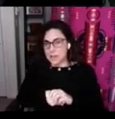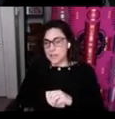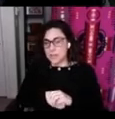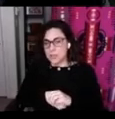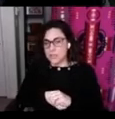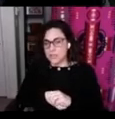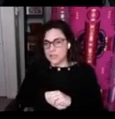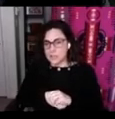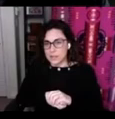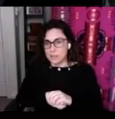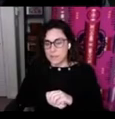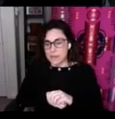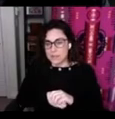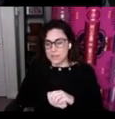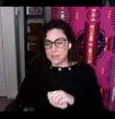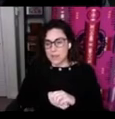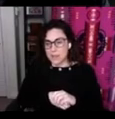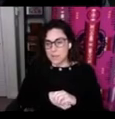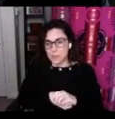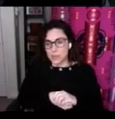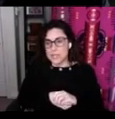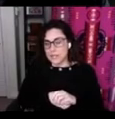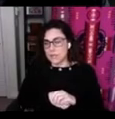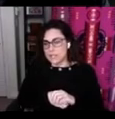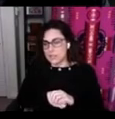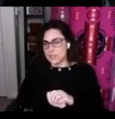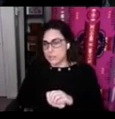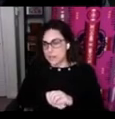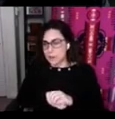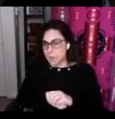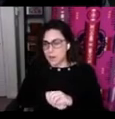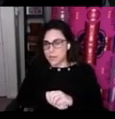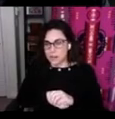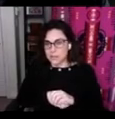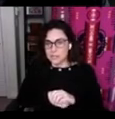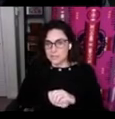the project and something that remains really near and dear to many of our partners hearts